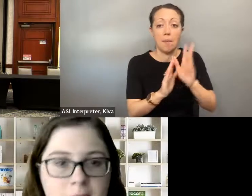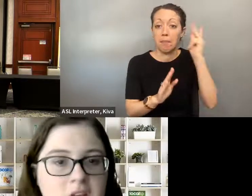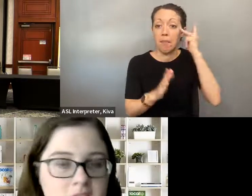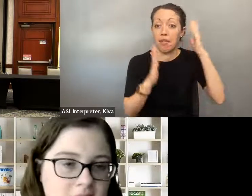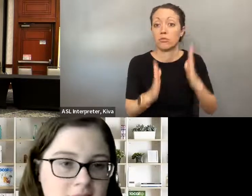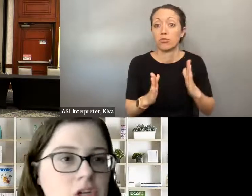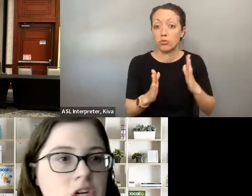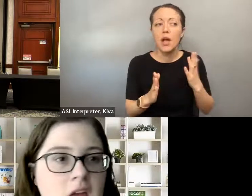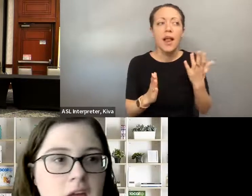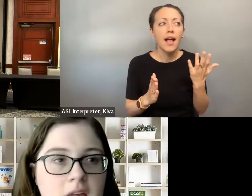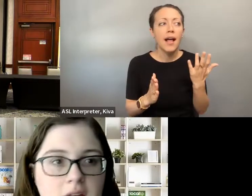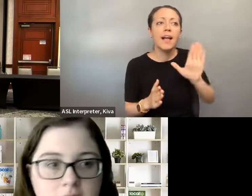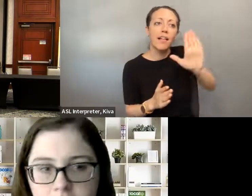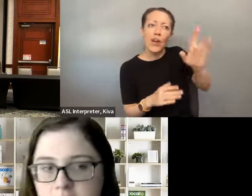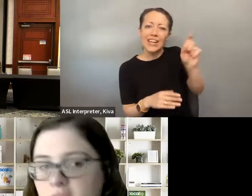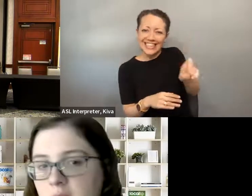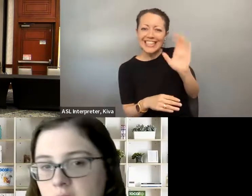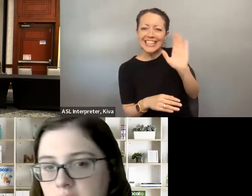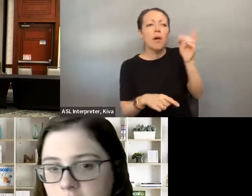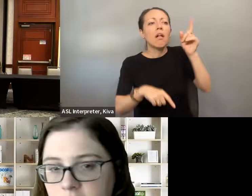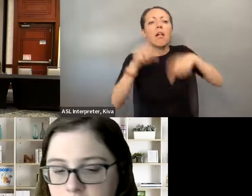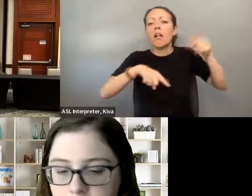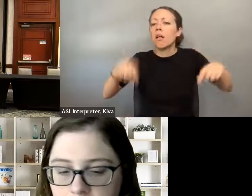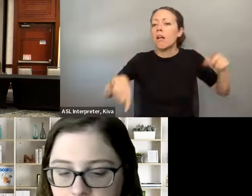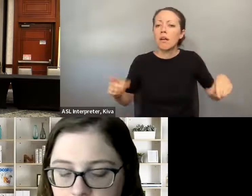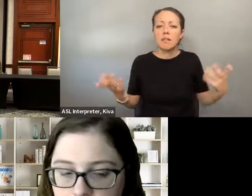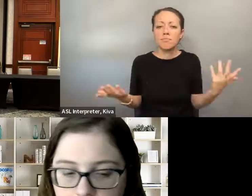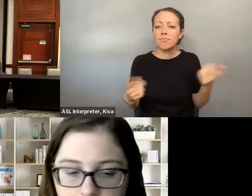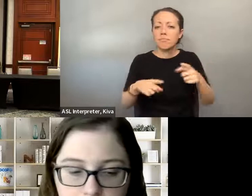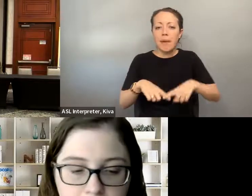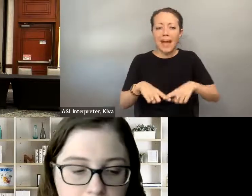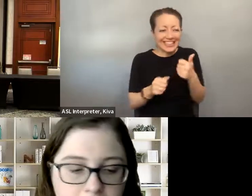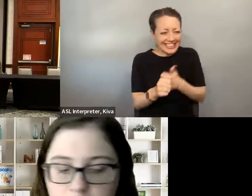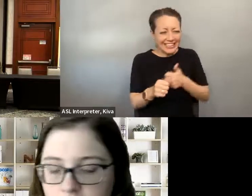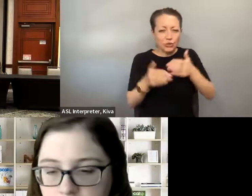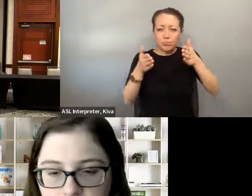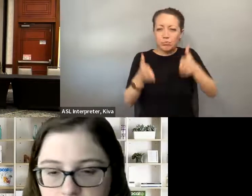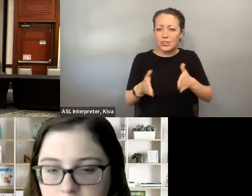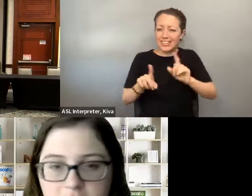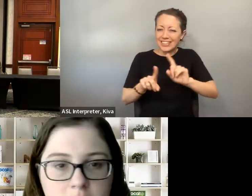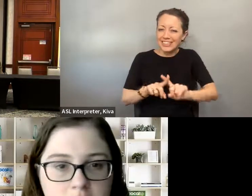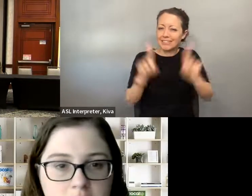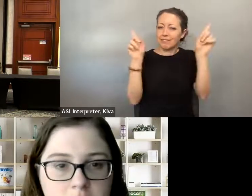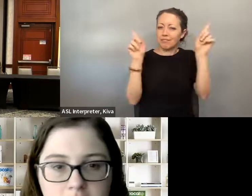as possible. The challenges that disabled people face as elected officials varies from person to person because disability is such a